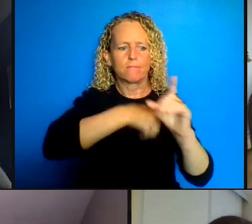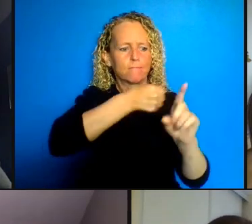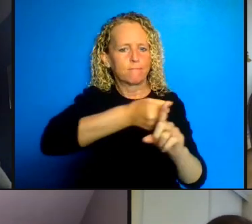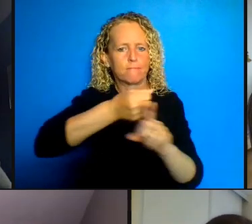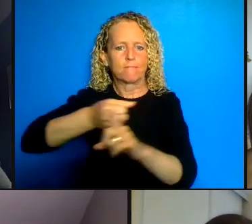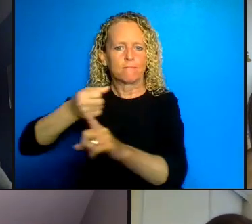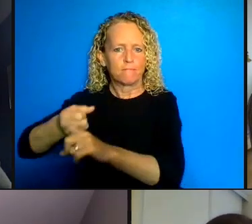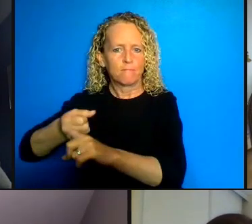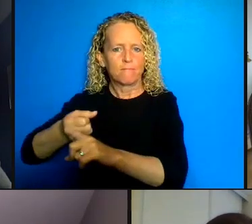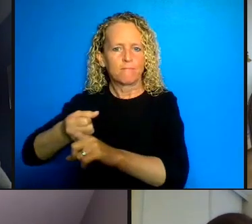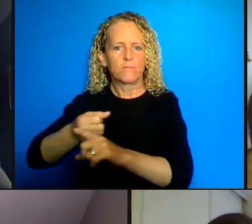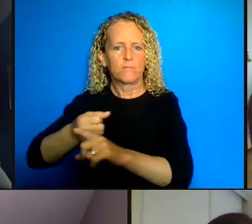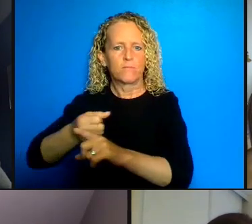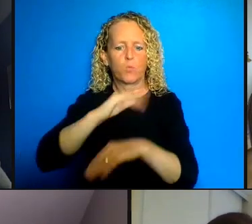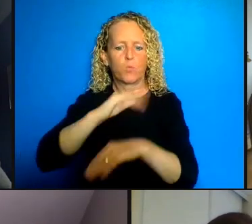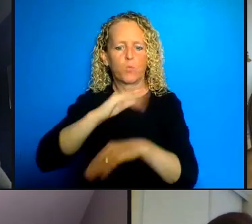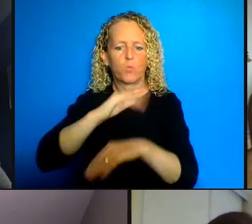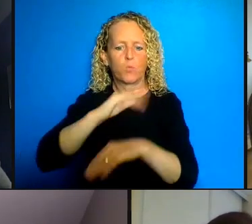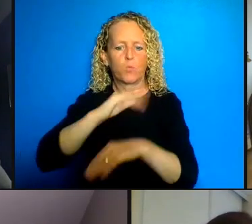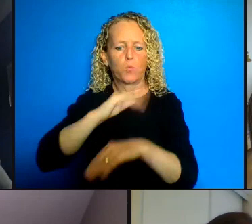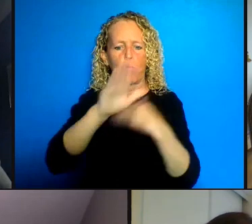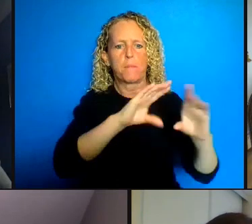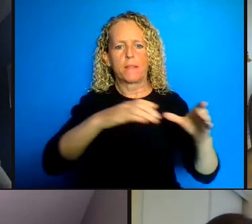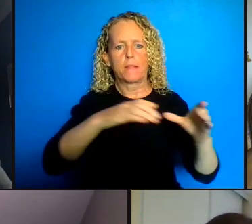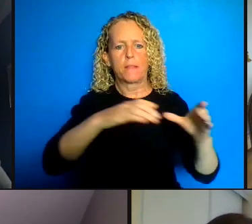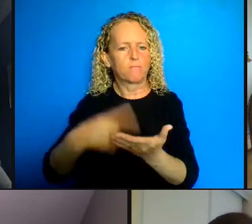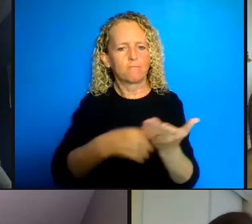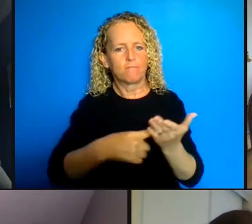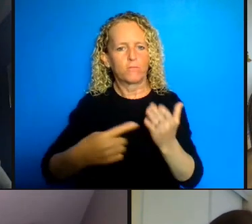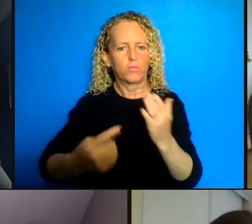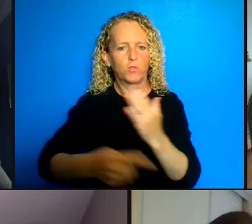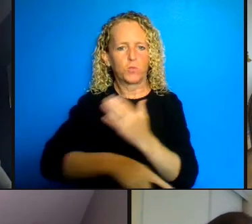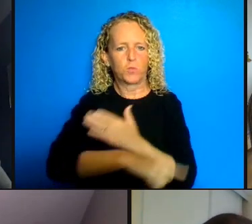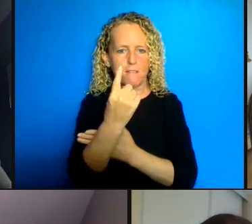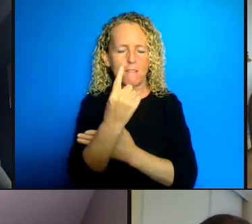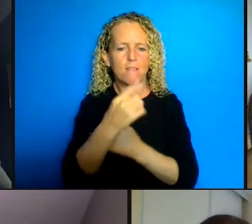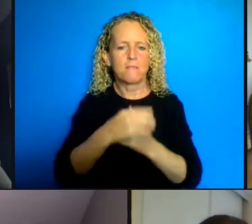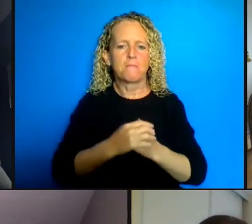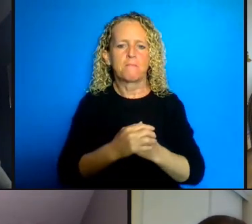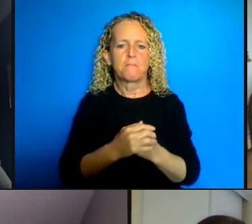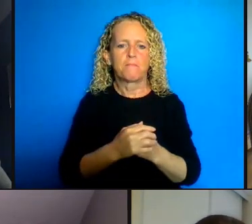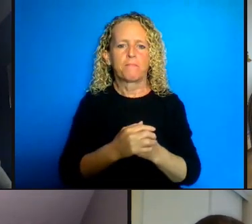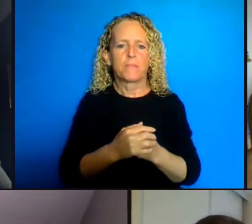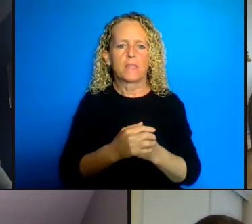evening and given rise to the concept of overcrowding and poverty. So thank you